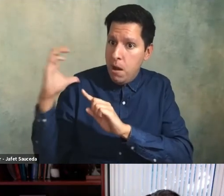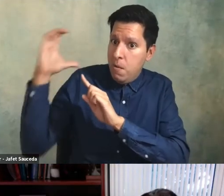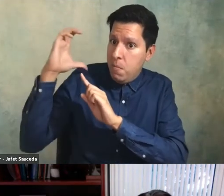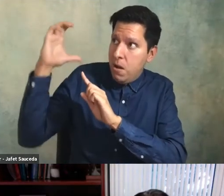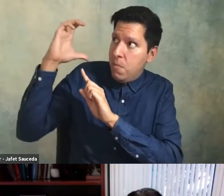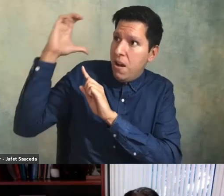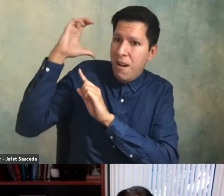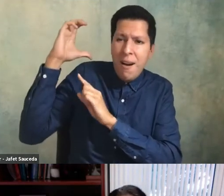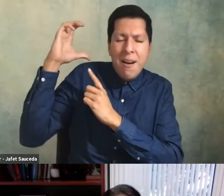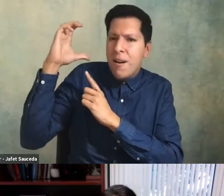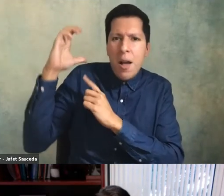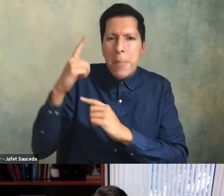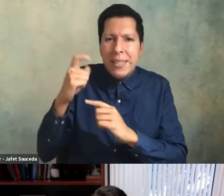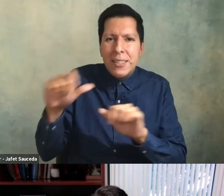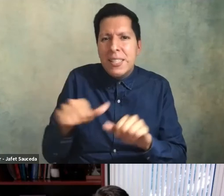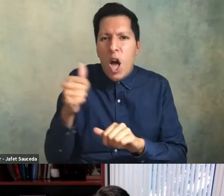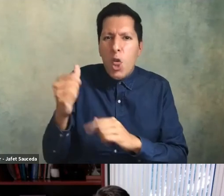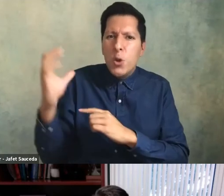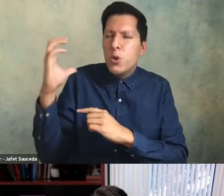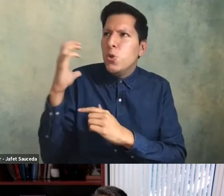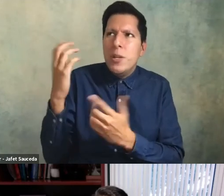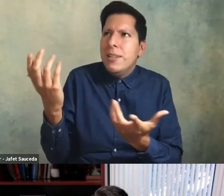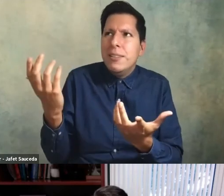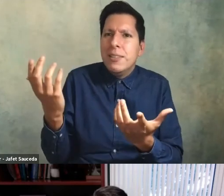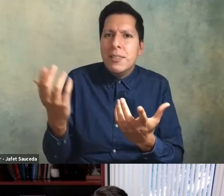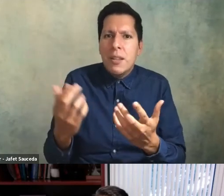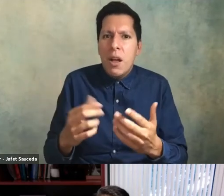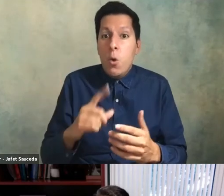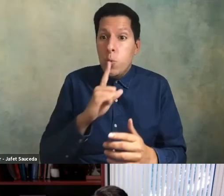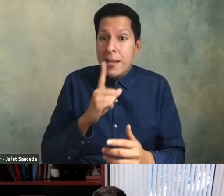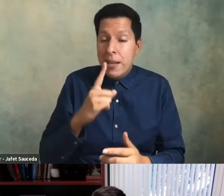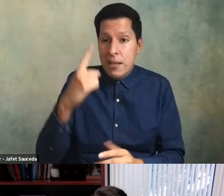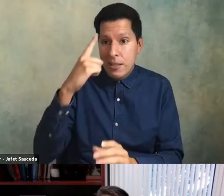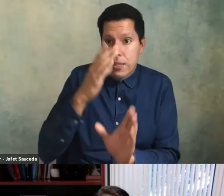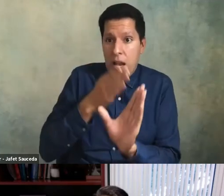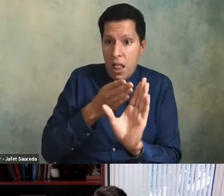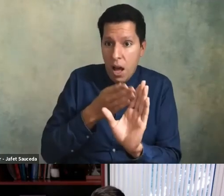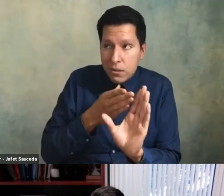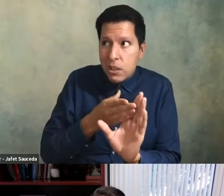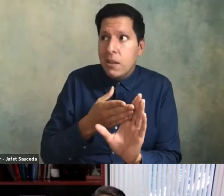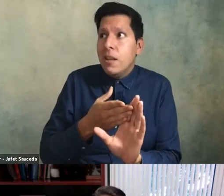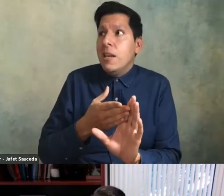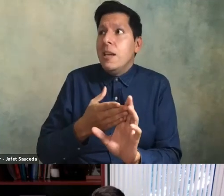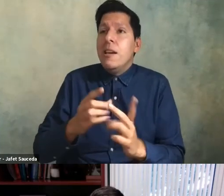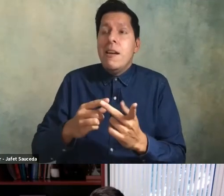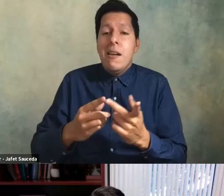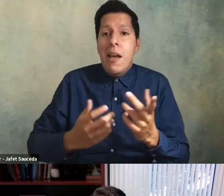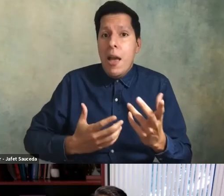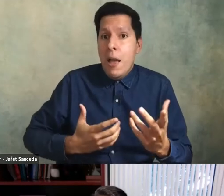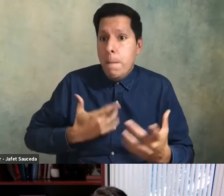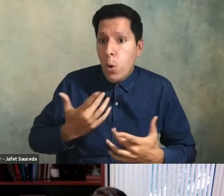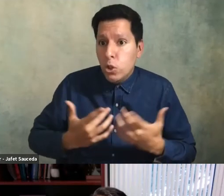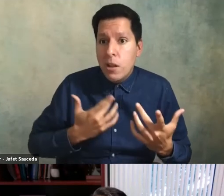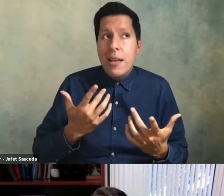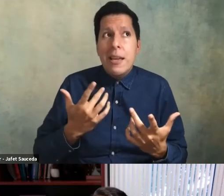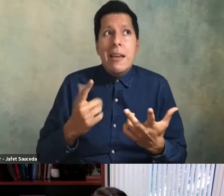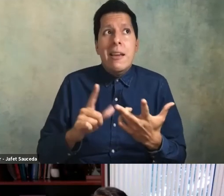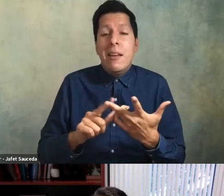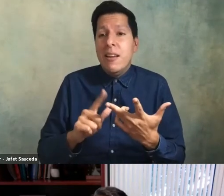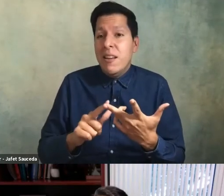duties as assigned are psychologically um emotionally and at times even physiologically